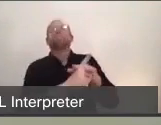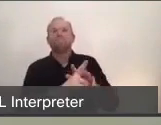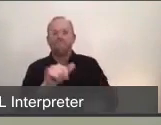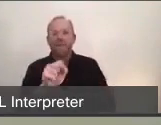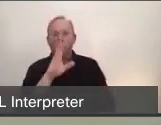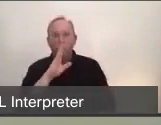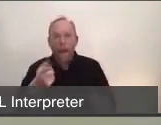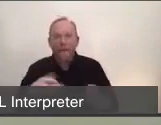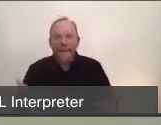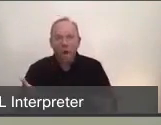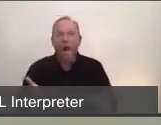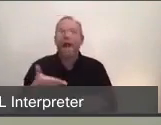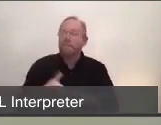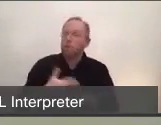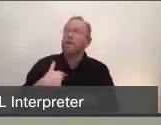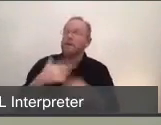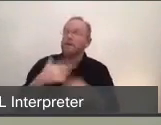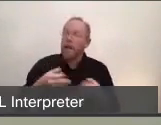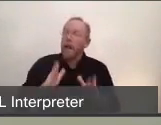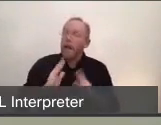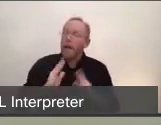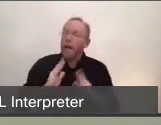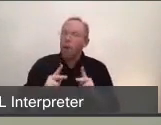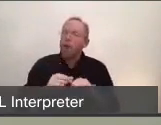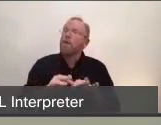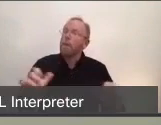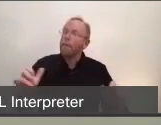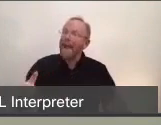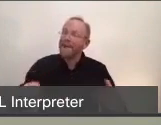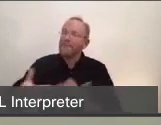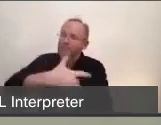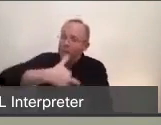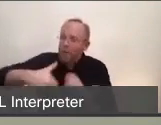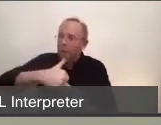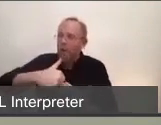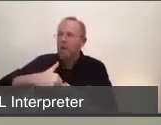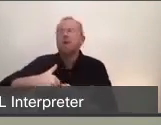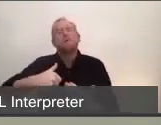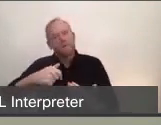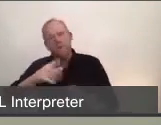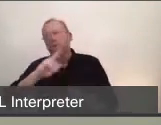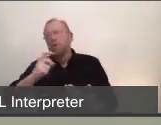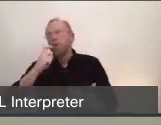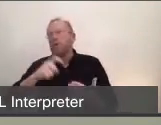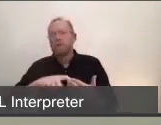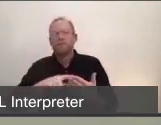and it will be an incremental level in the weeks to come. We will continue to see surges or spikes in disease.